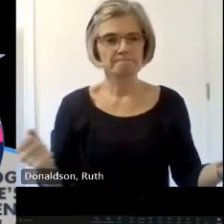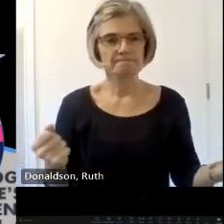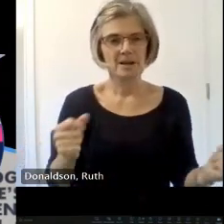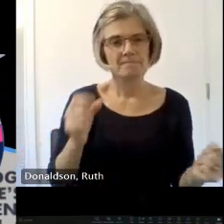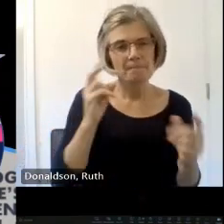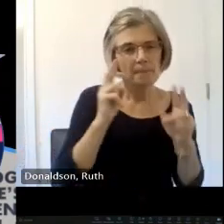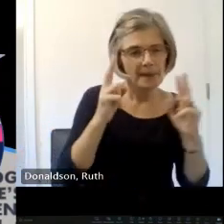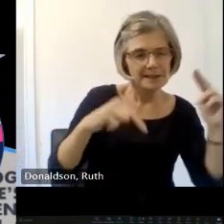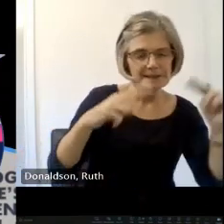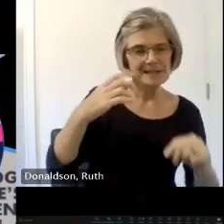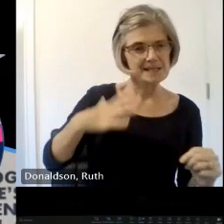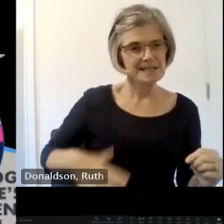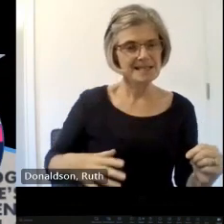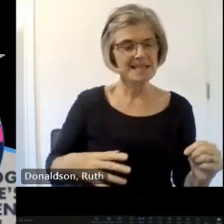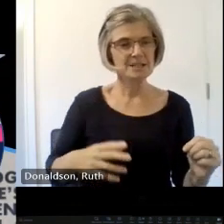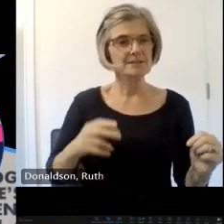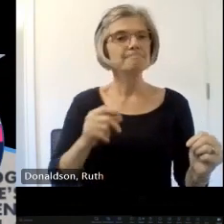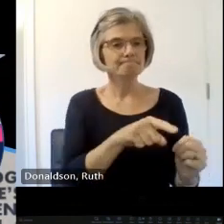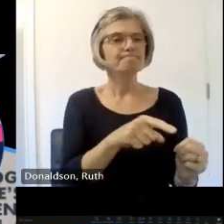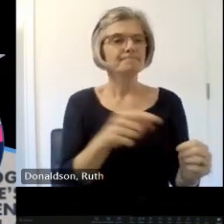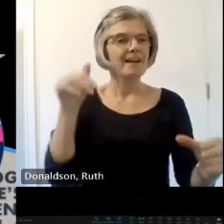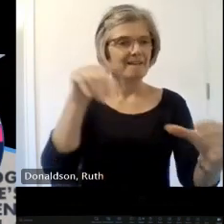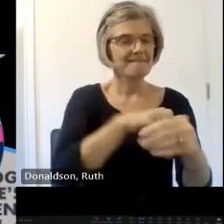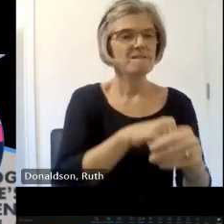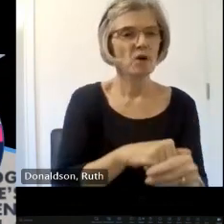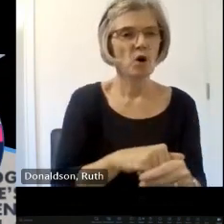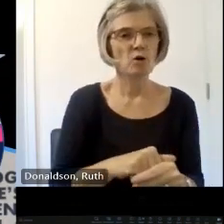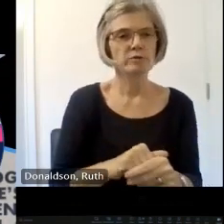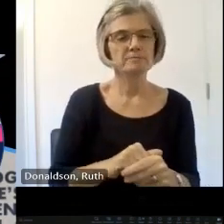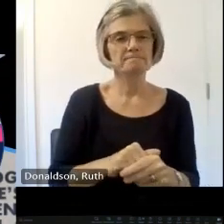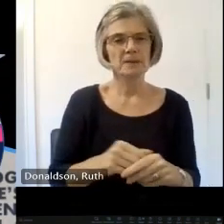been under represented and underfunded for arts and cultural activities with this we